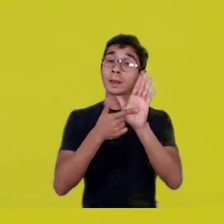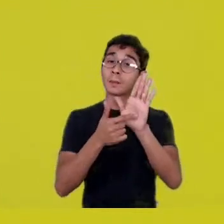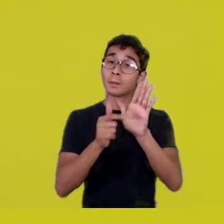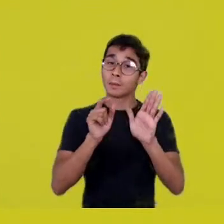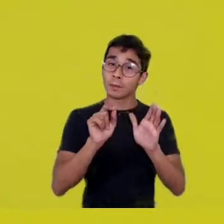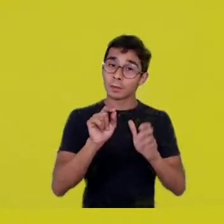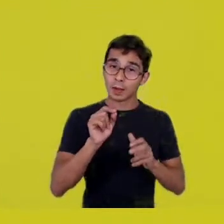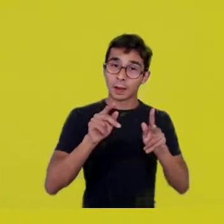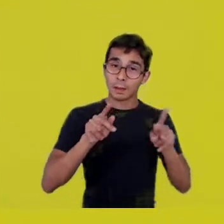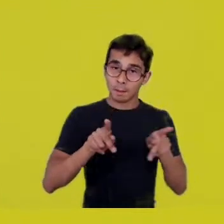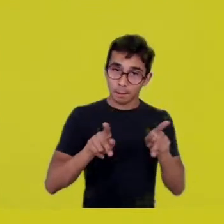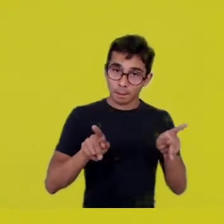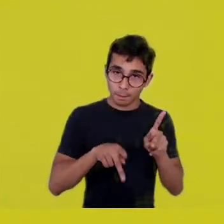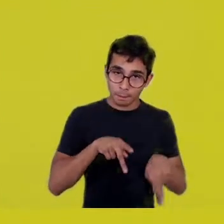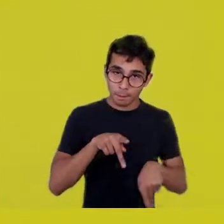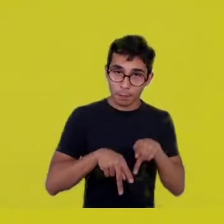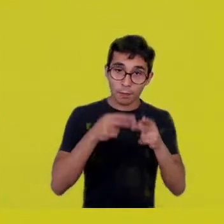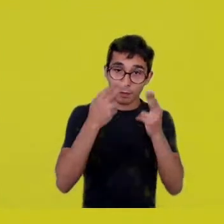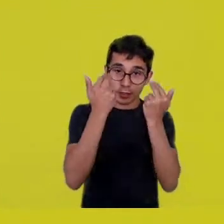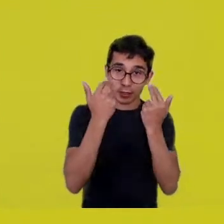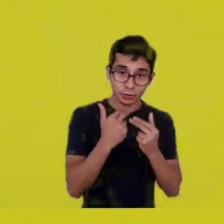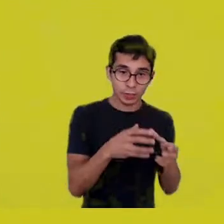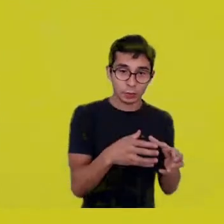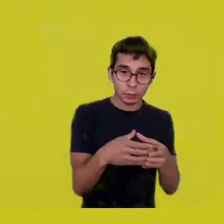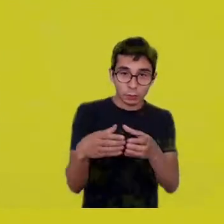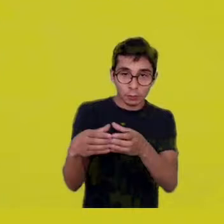who went to animate life in that yard.